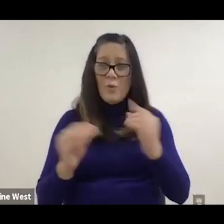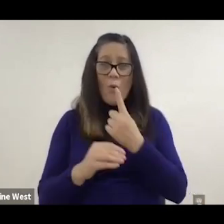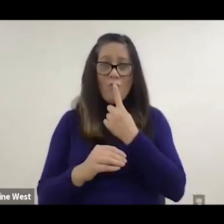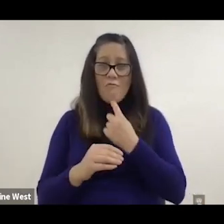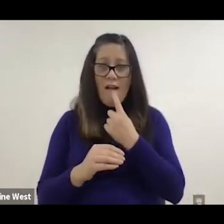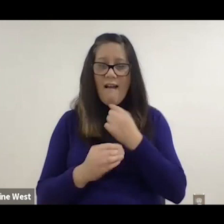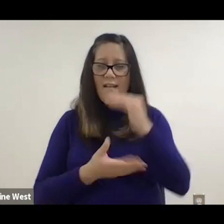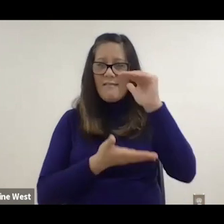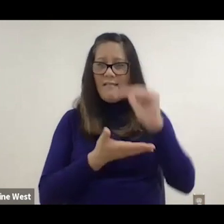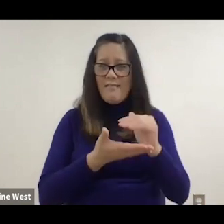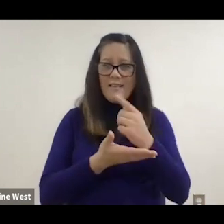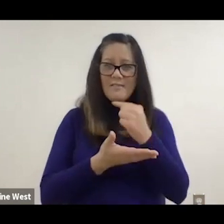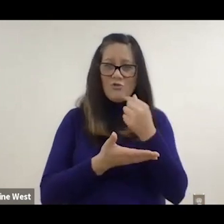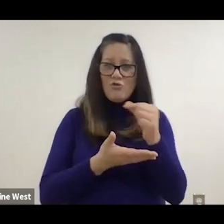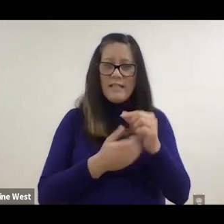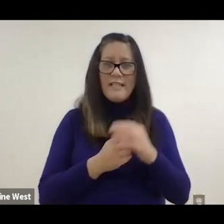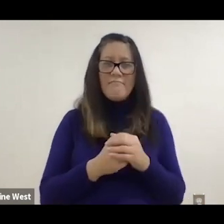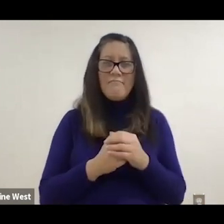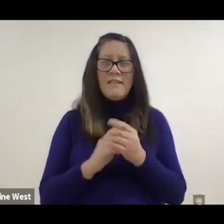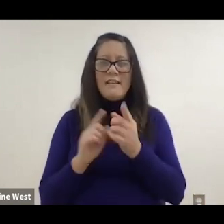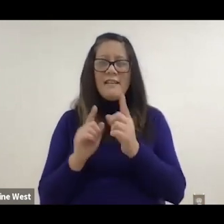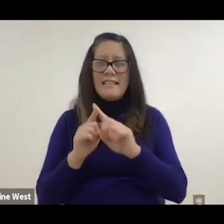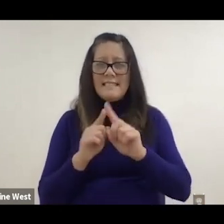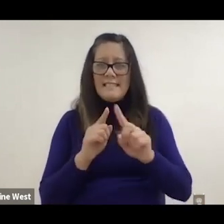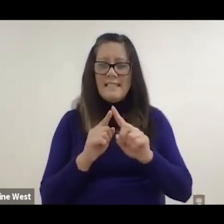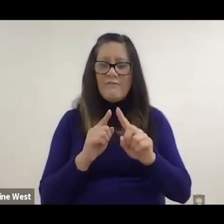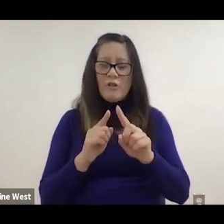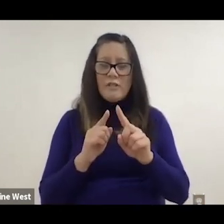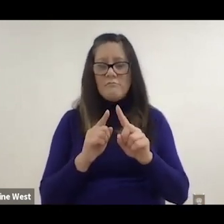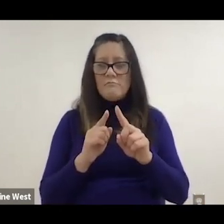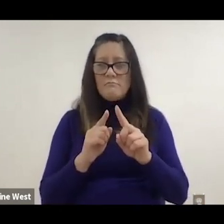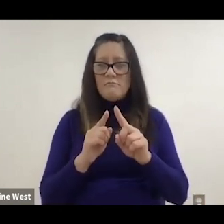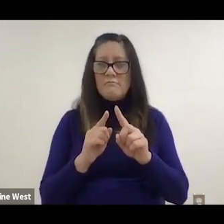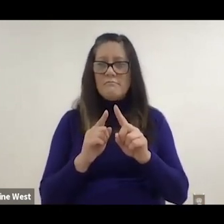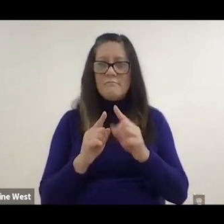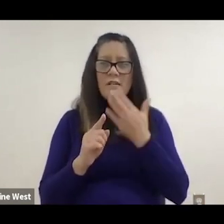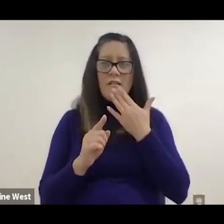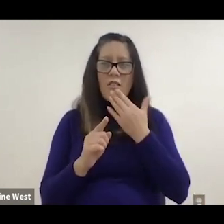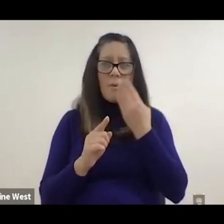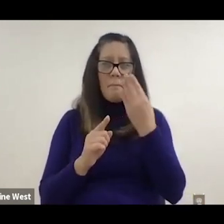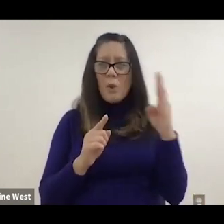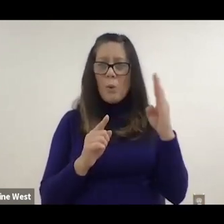and almost All in all different shades of mostly shades of blue, which is good.